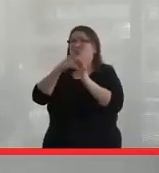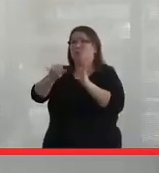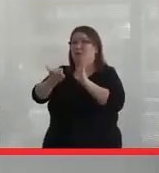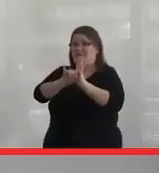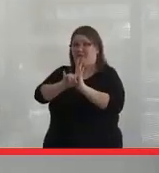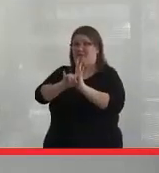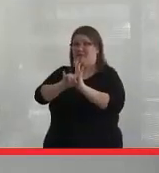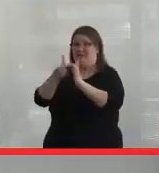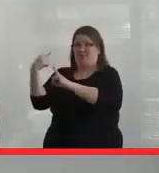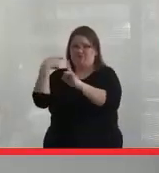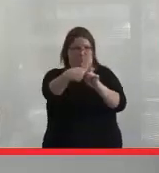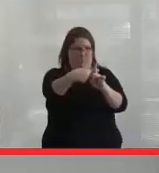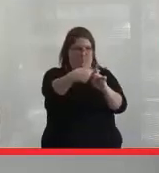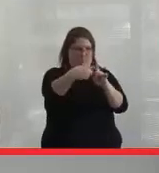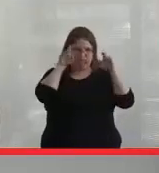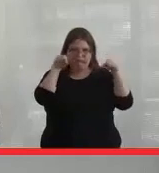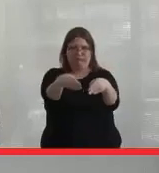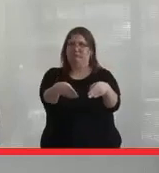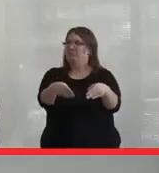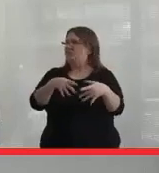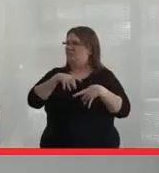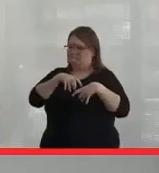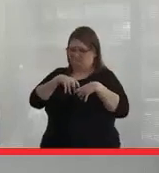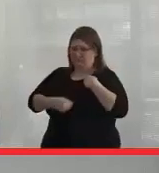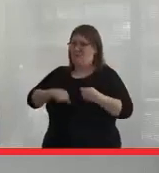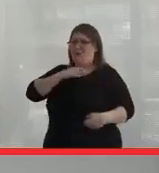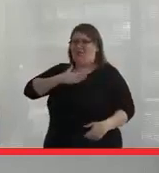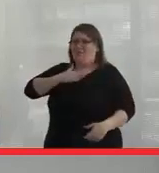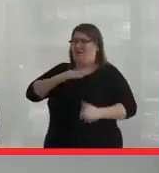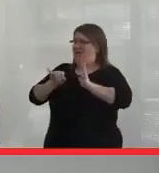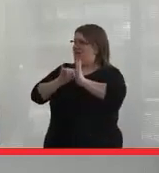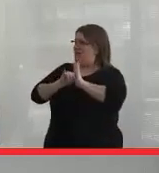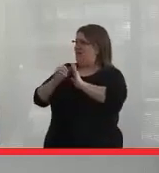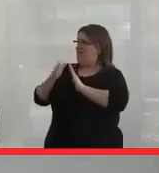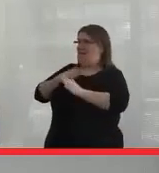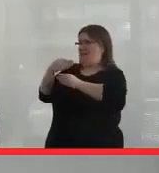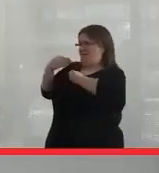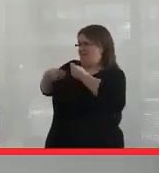And that breaks my heart because I'm so proud of who I am and I want them to be proud of who they are.